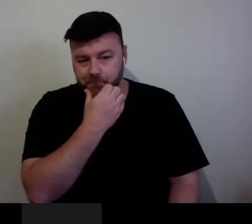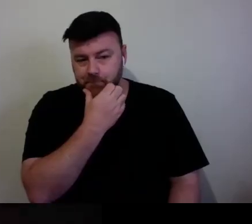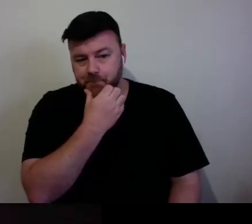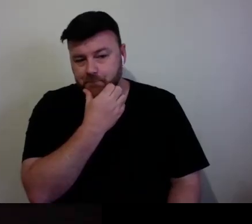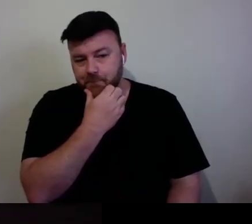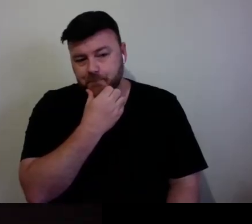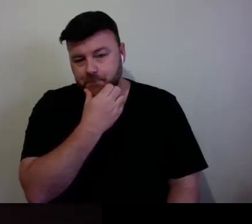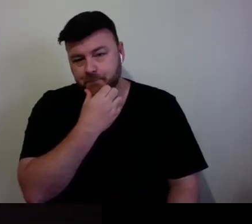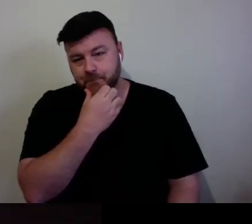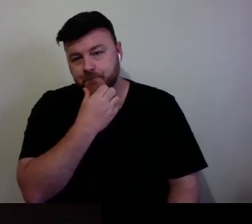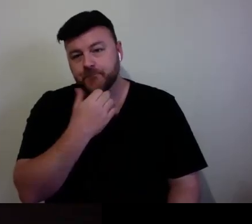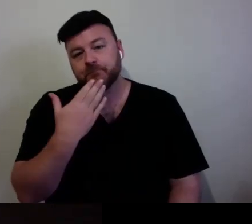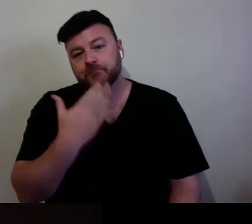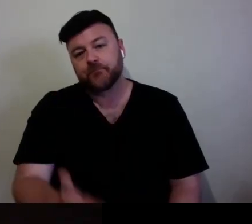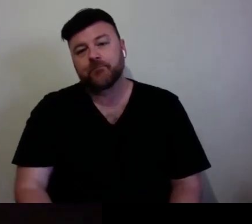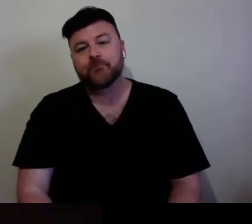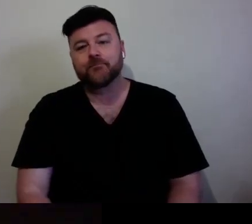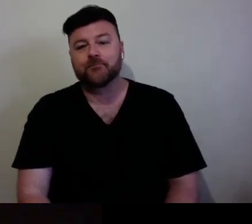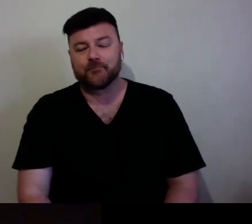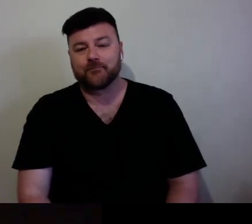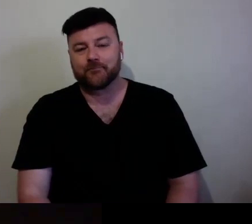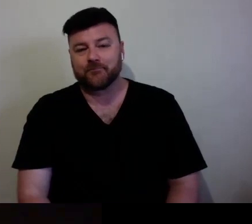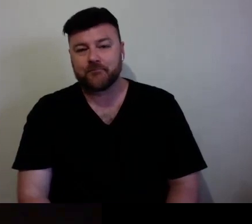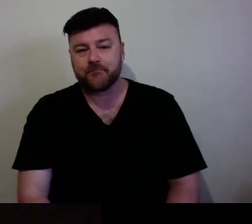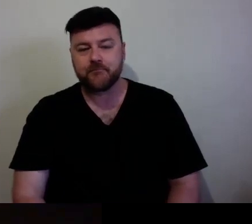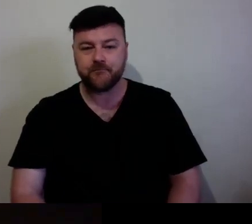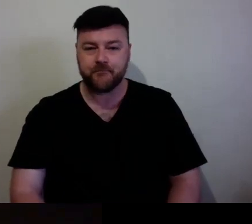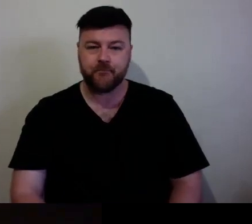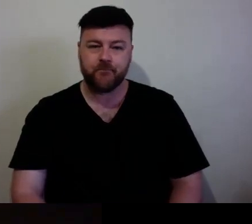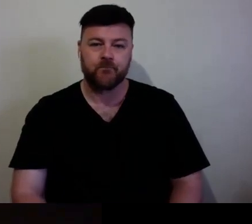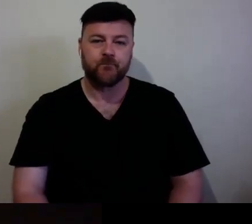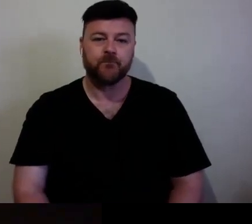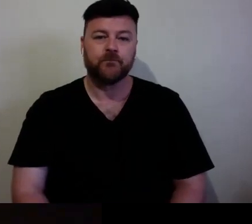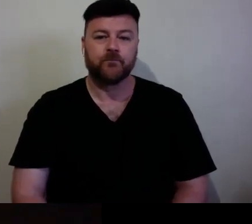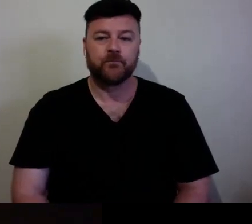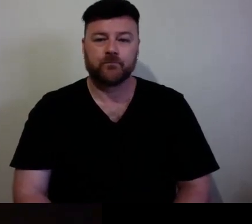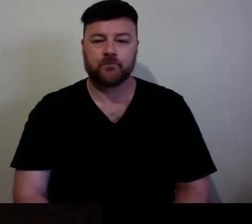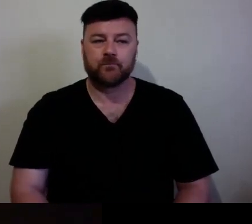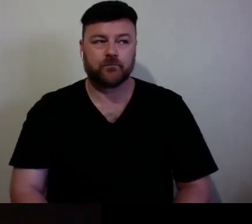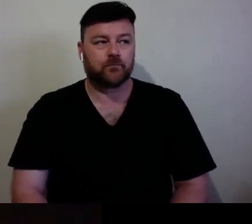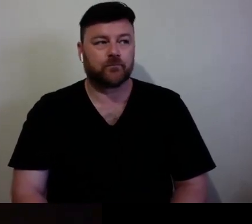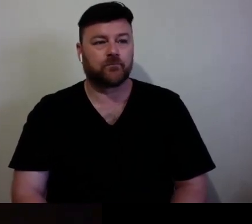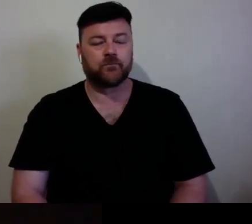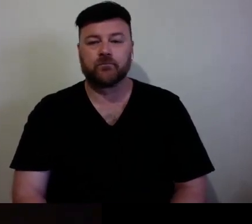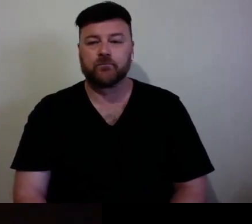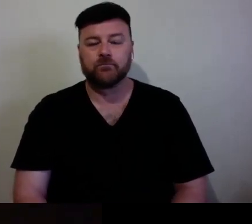Thank you very much, Christy!